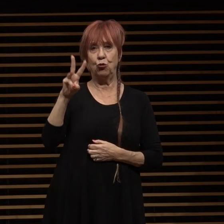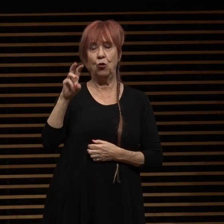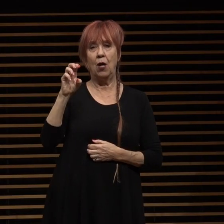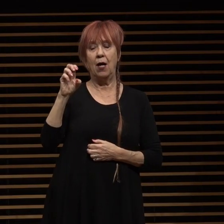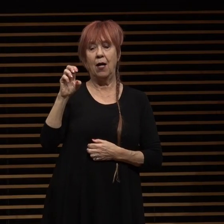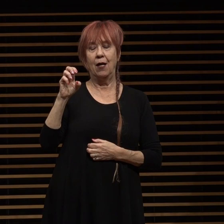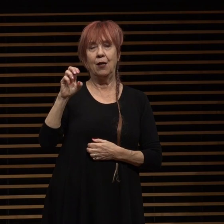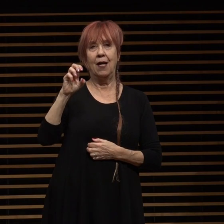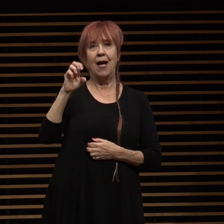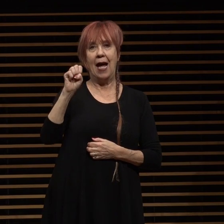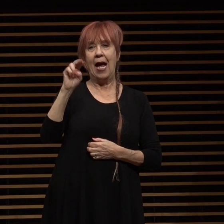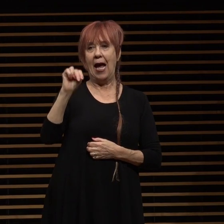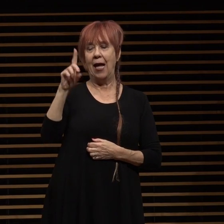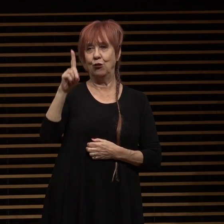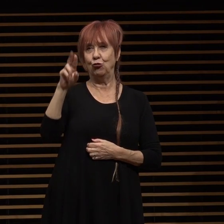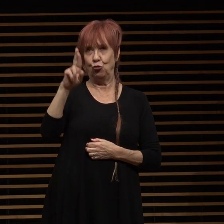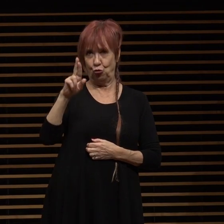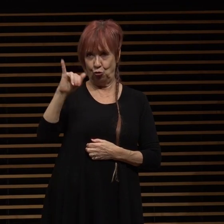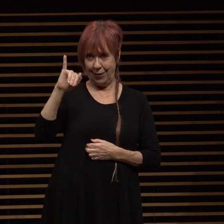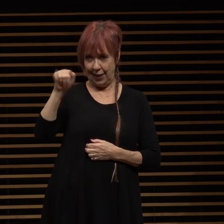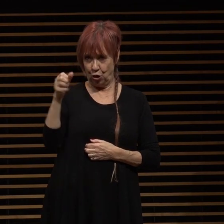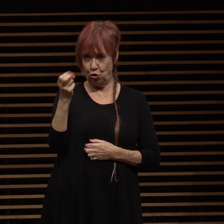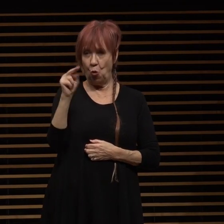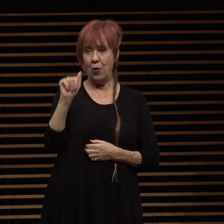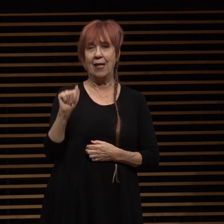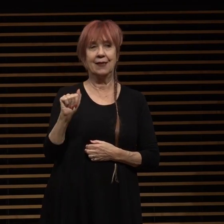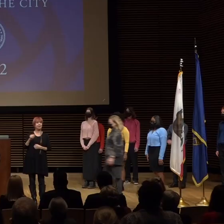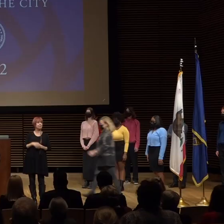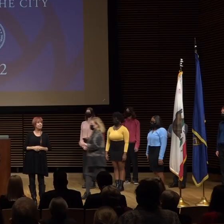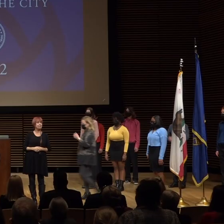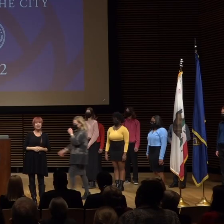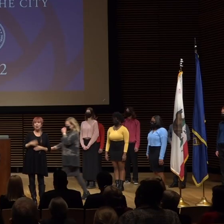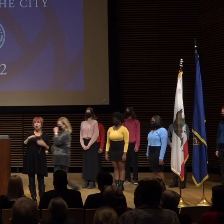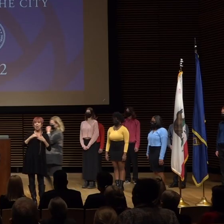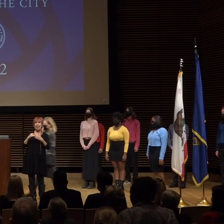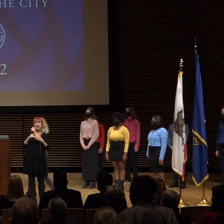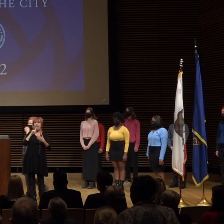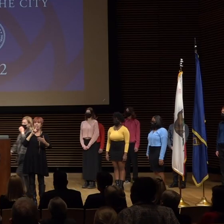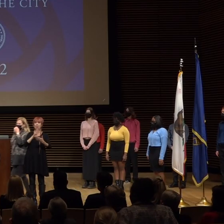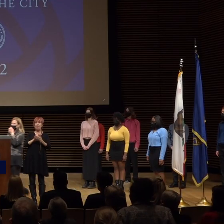pledge of allegiance um dr jonas thank you